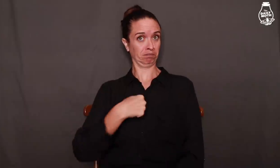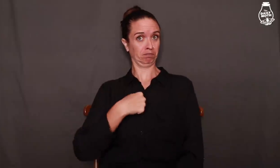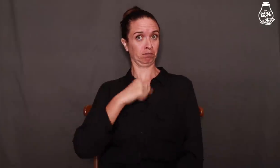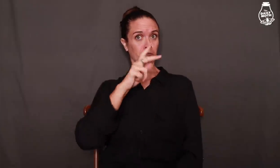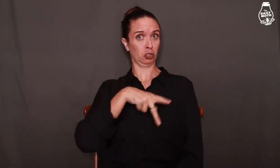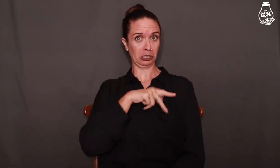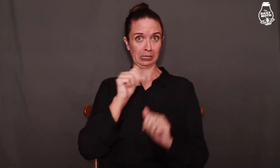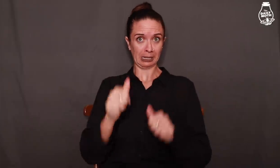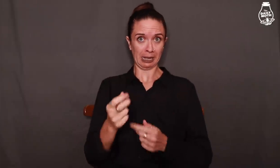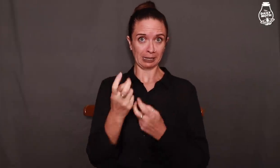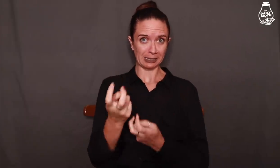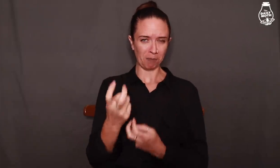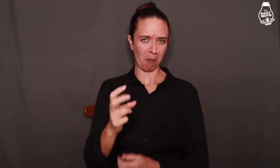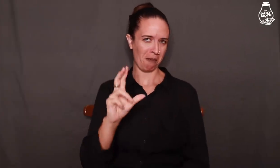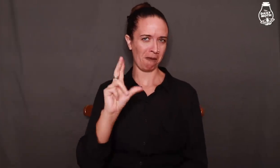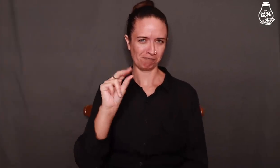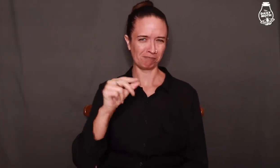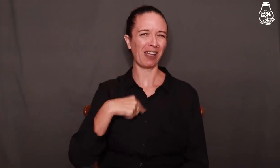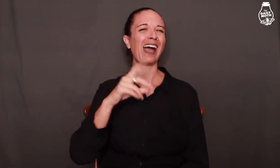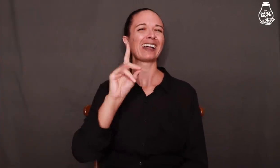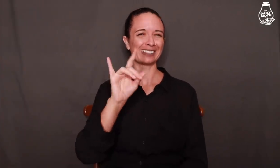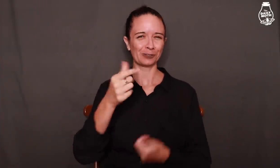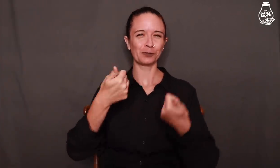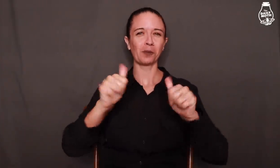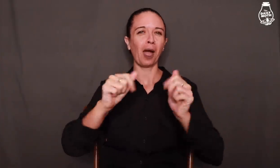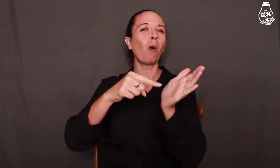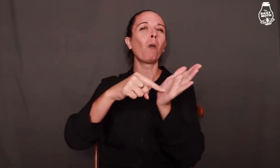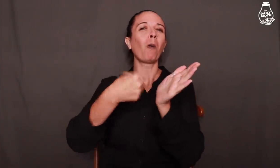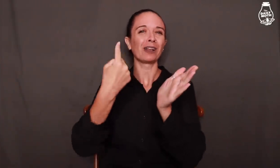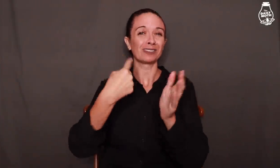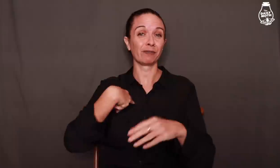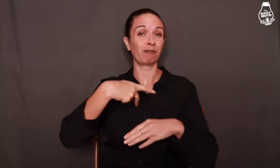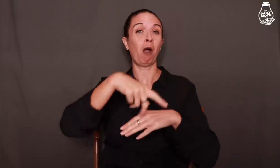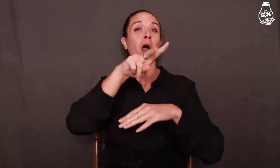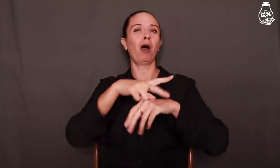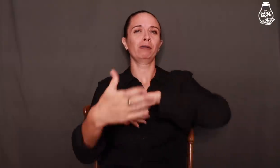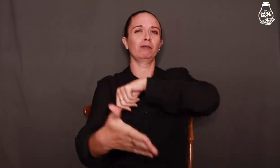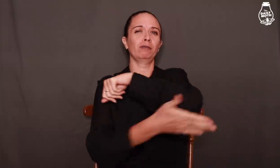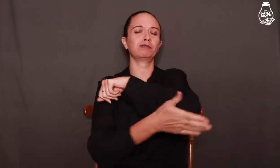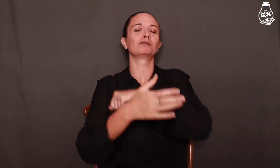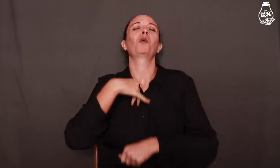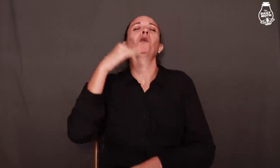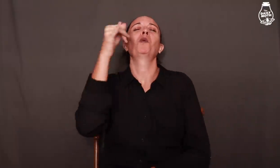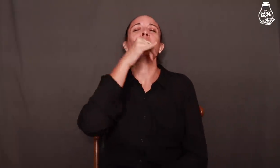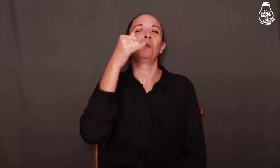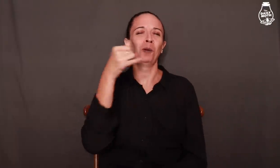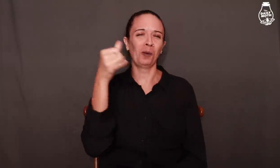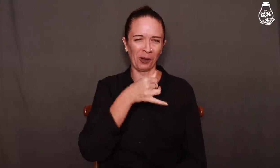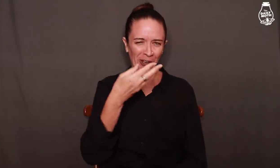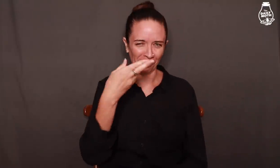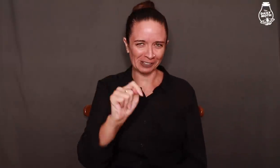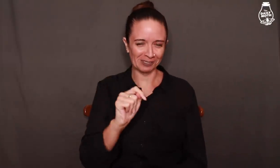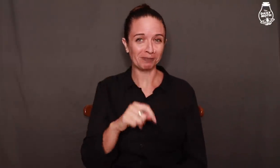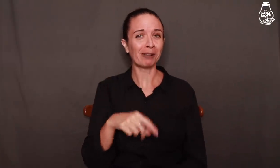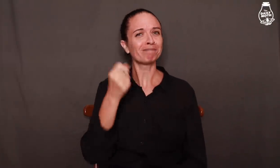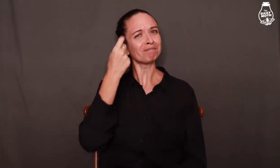I personally cannot skateboard. I tried once and I fell down and hurt my elbow.